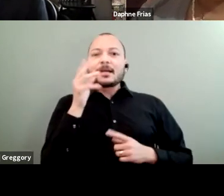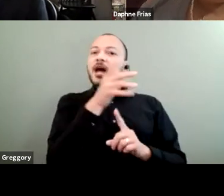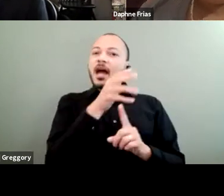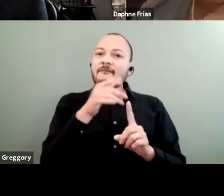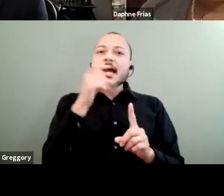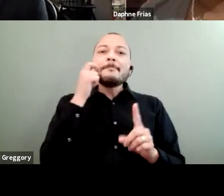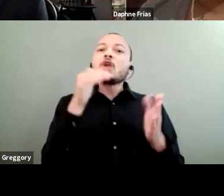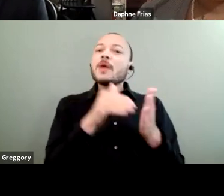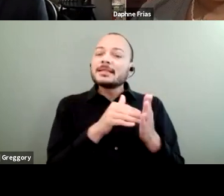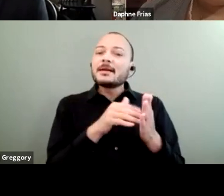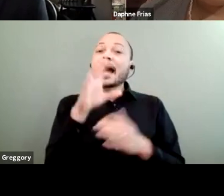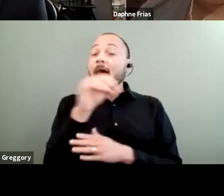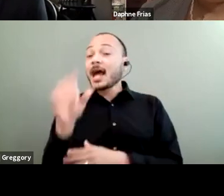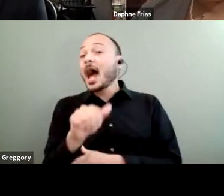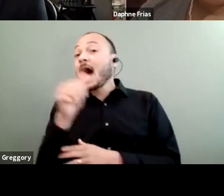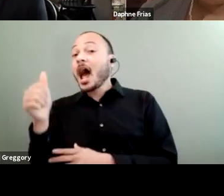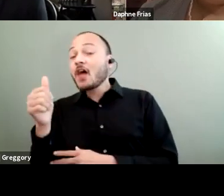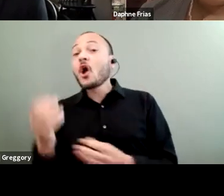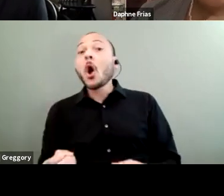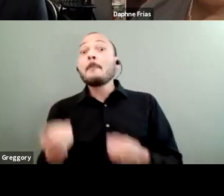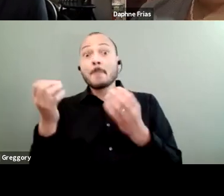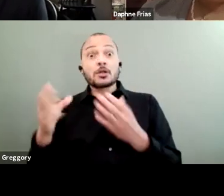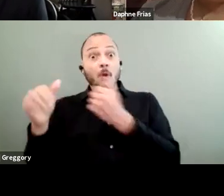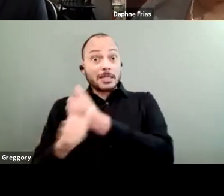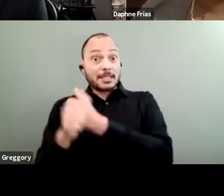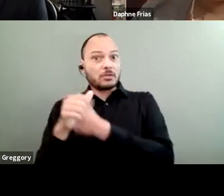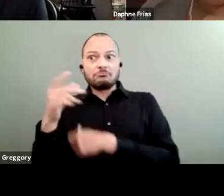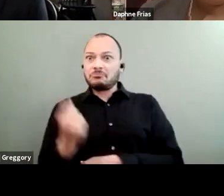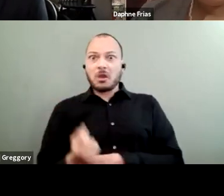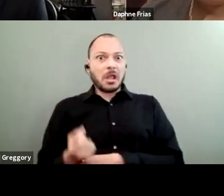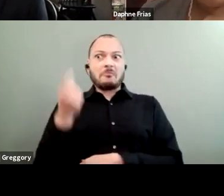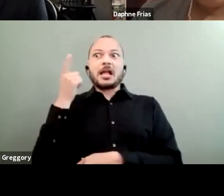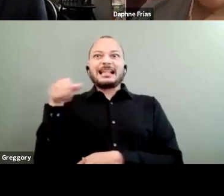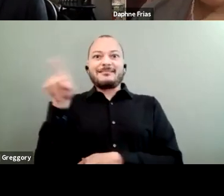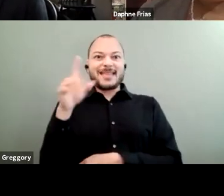and other multiple jeopardies, don't even realize that they are experiencing them